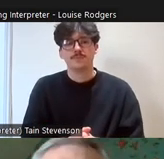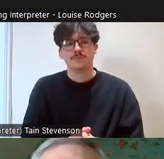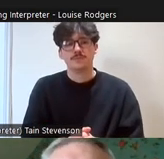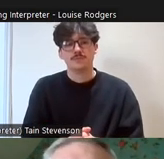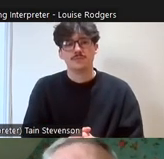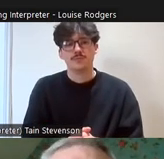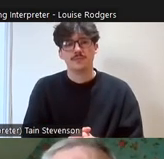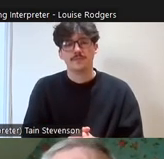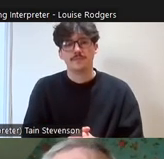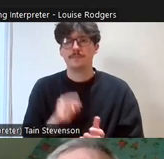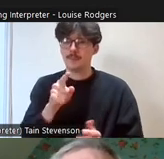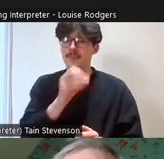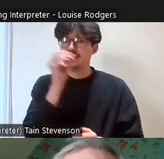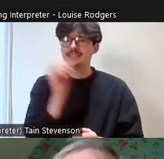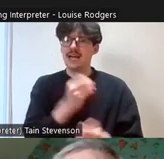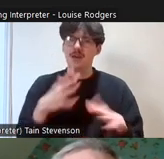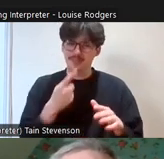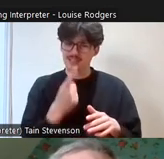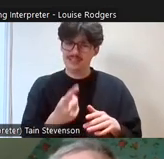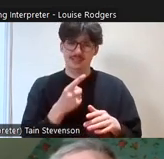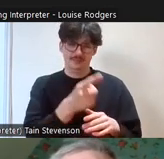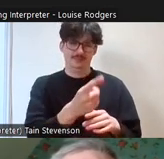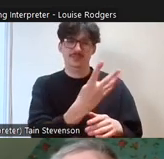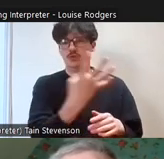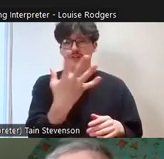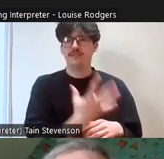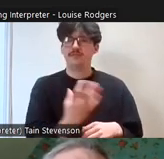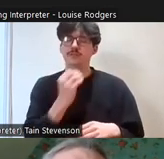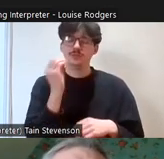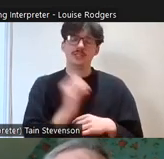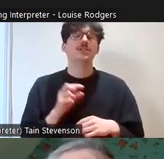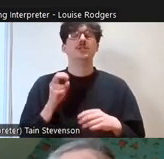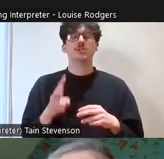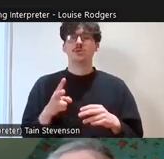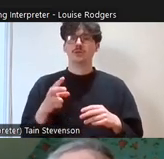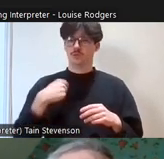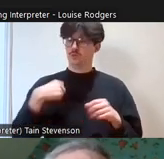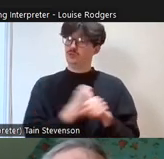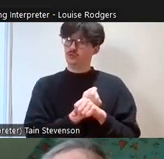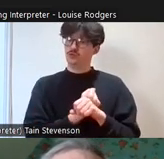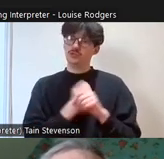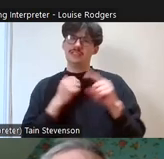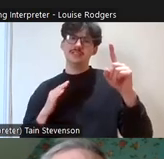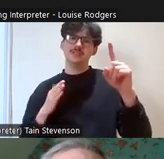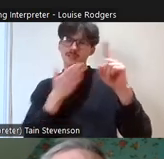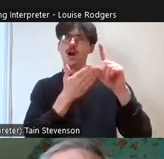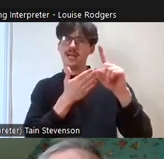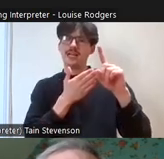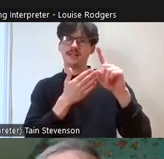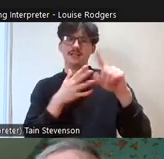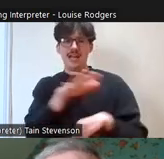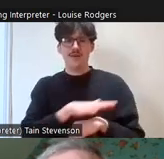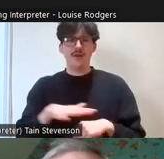Here's the stat that I mentioned earlier on as I say you know, we do a lot of targeting towards areas where there is the